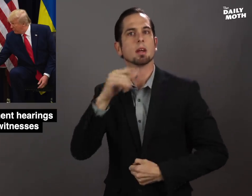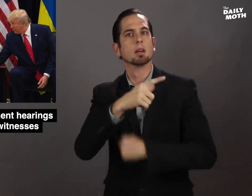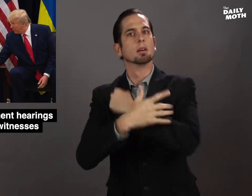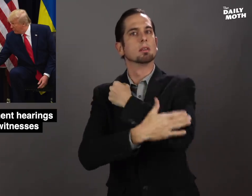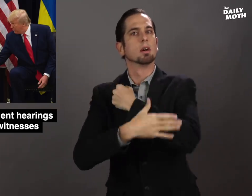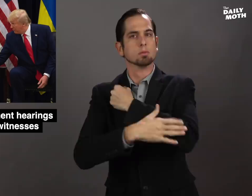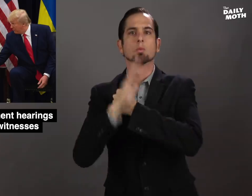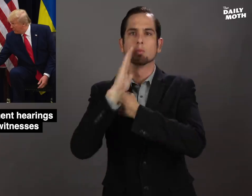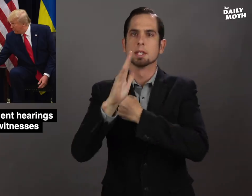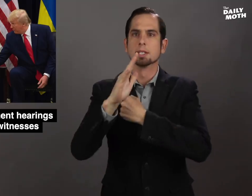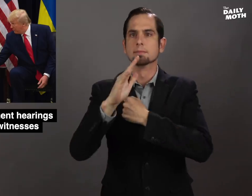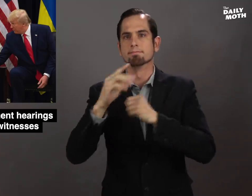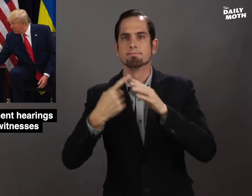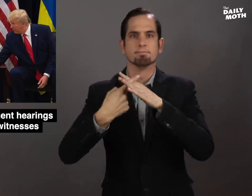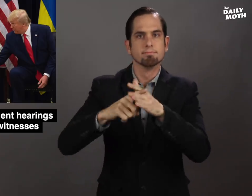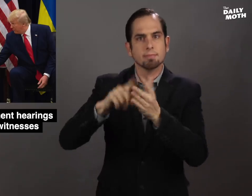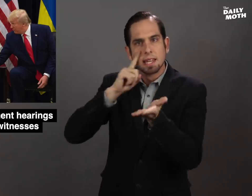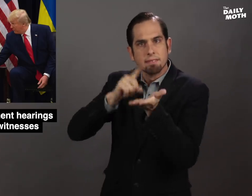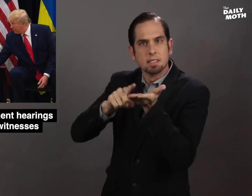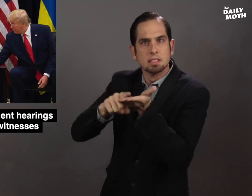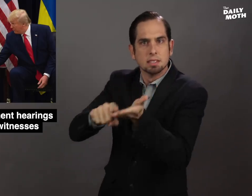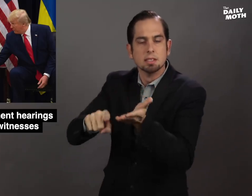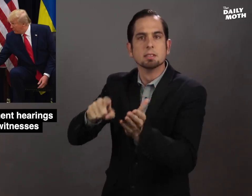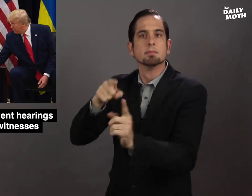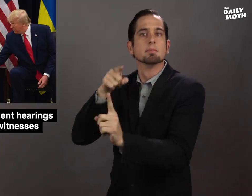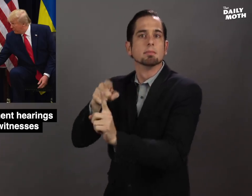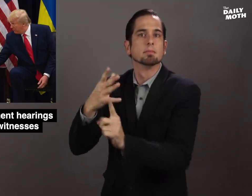the country would open an investigation on